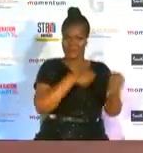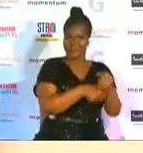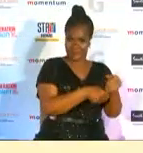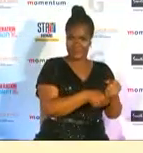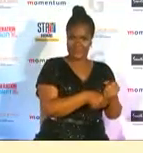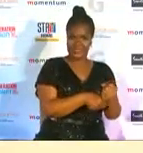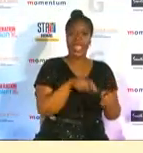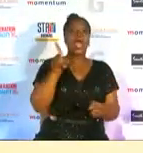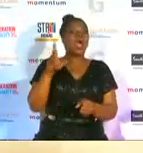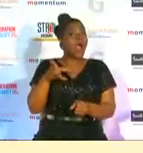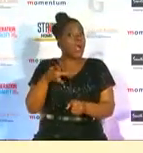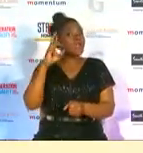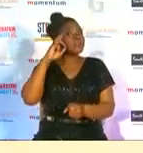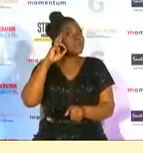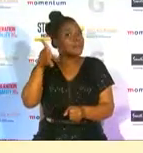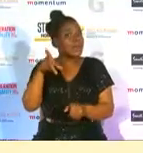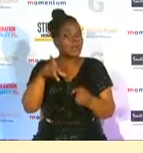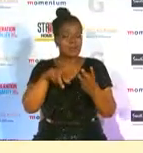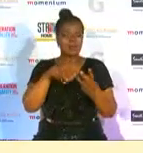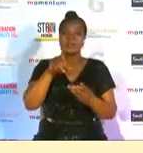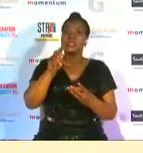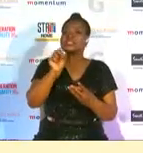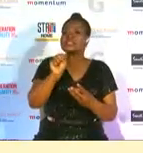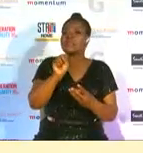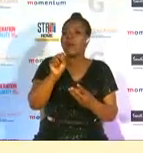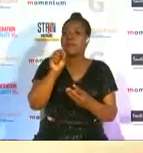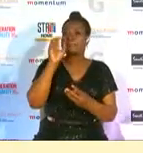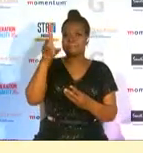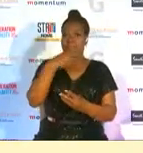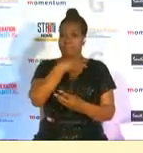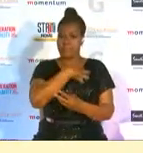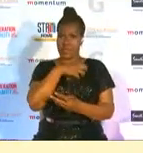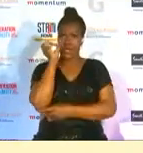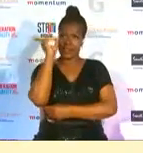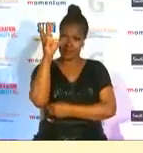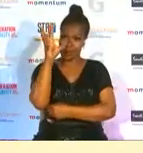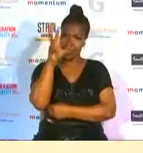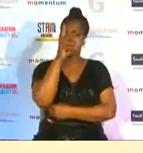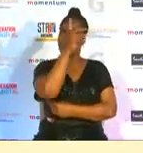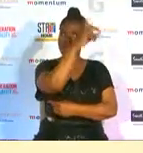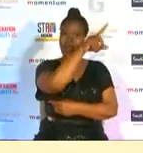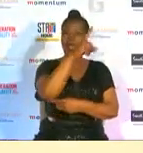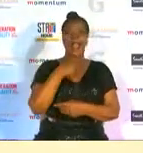if you remember we had spa proteas the netball team in liverpool and they